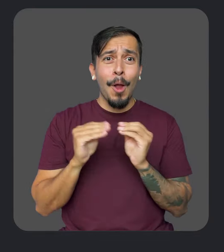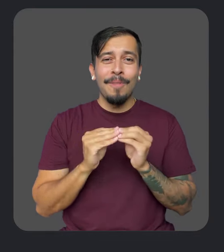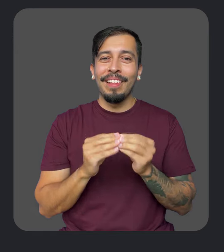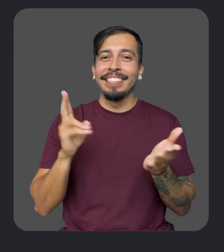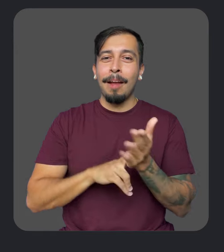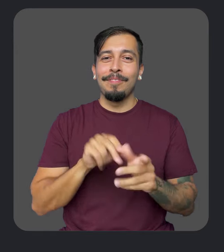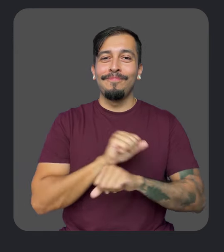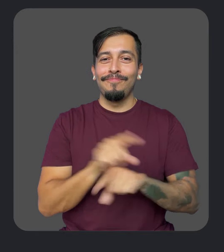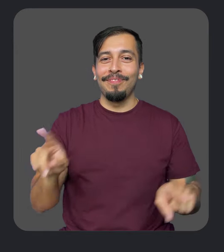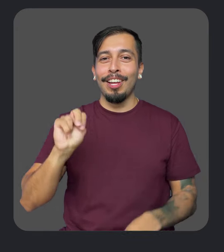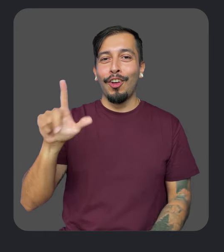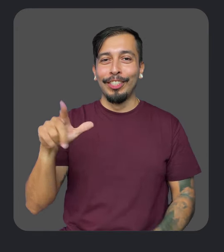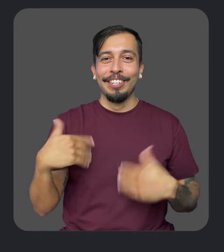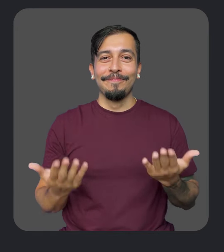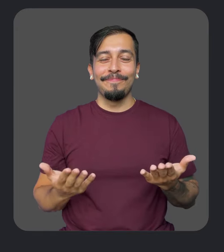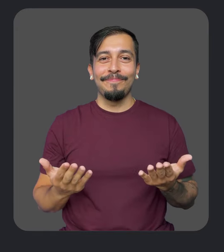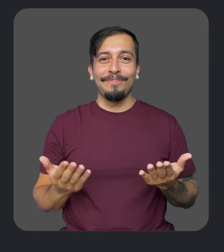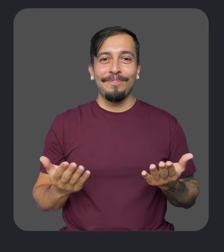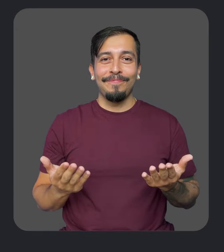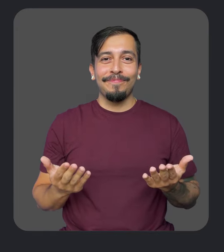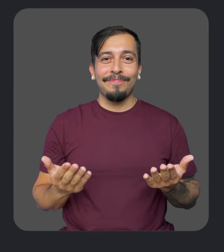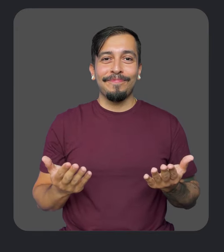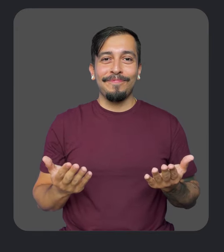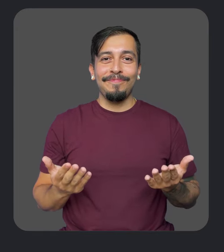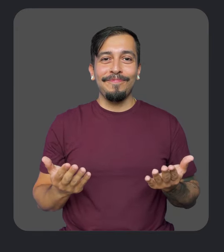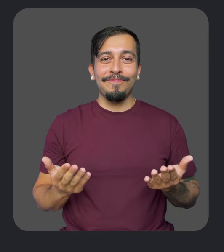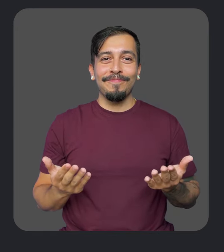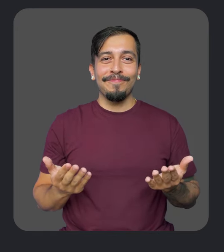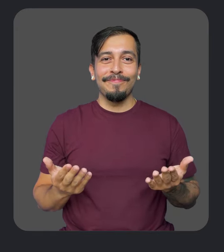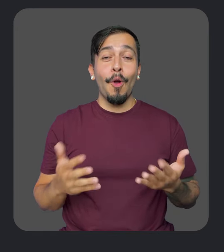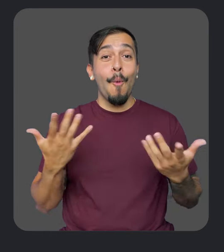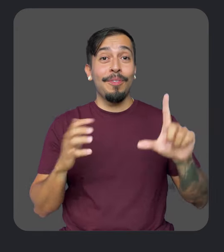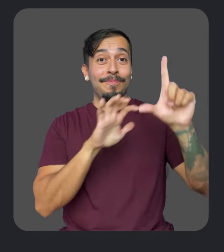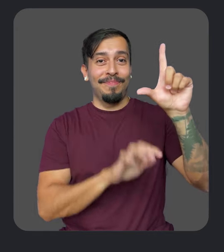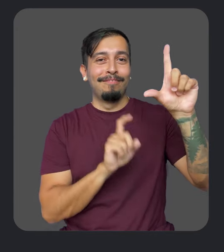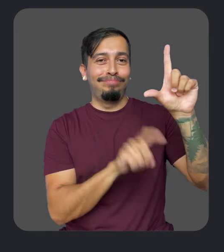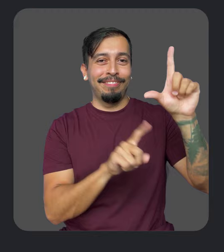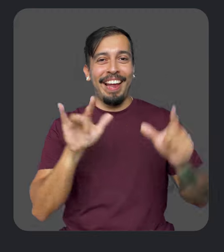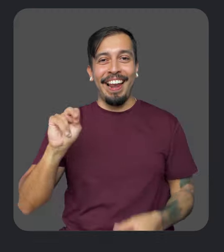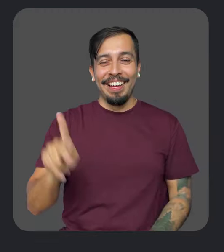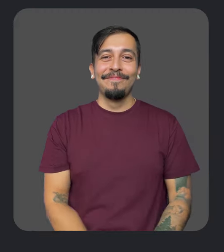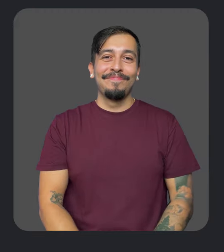Sign up for our newsletter at g.co/a11y/news or by clicking the link in the description of this video.